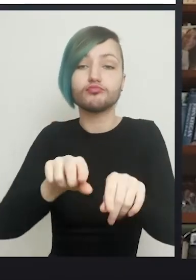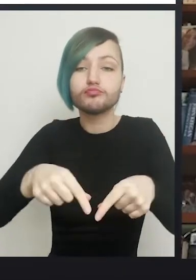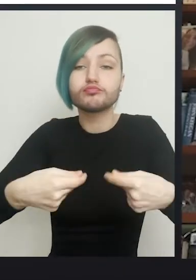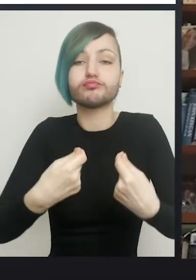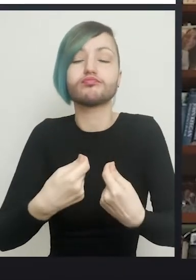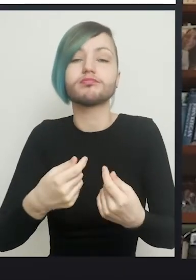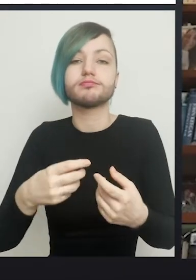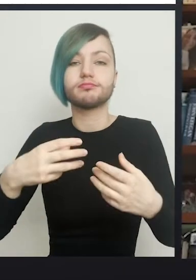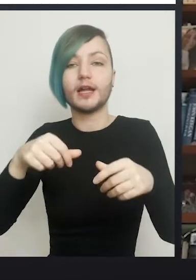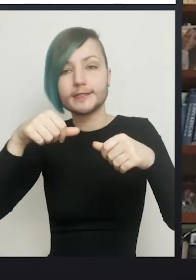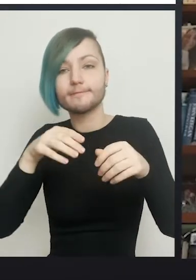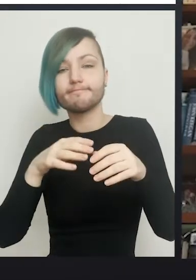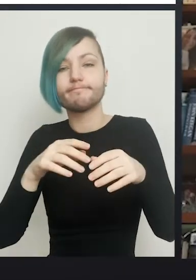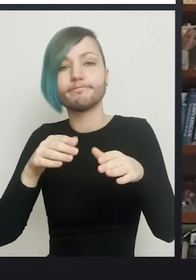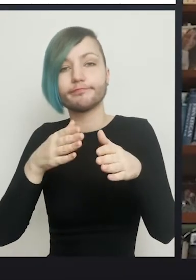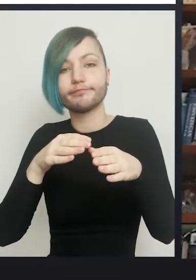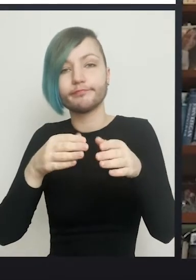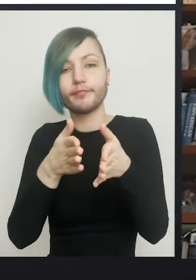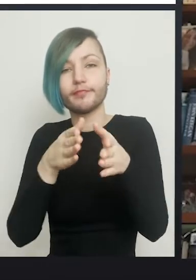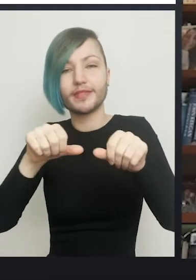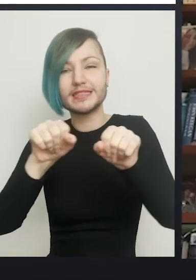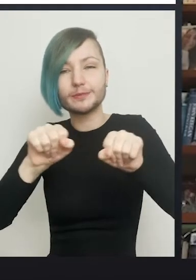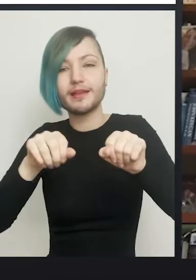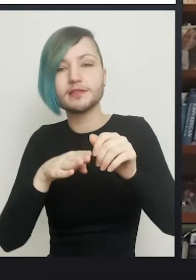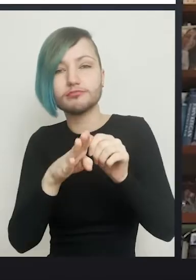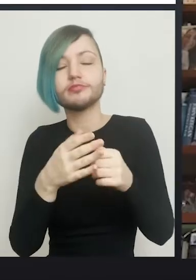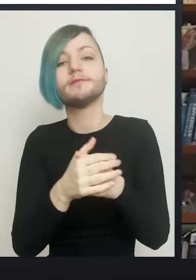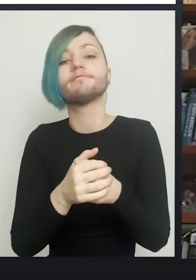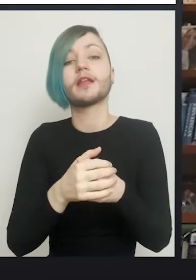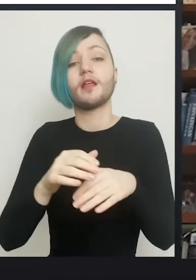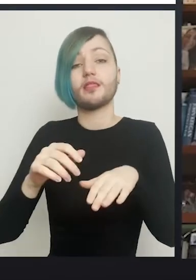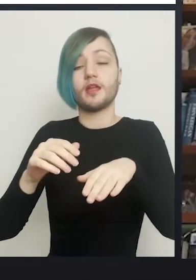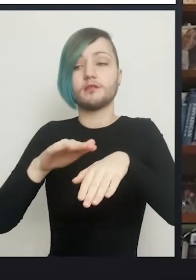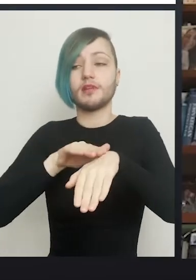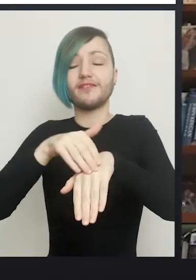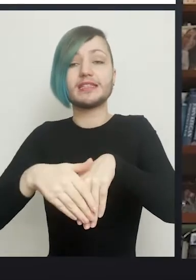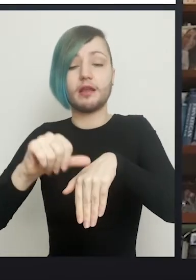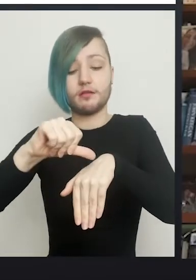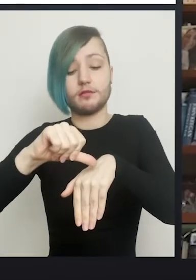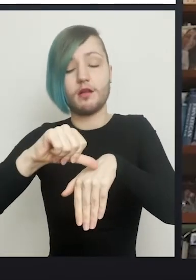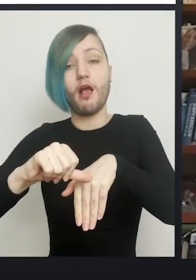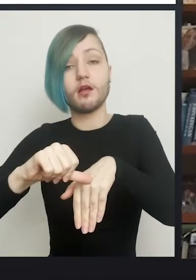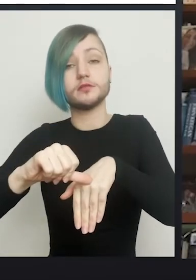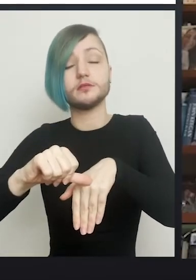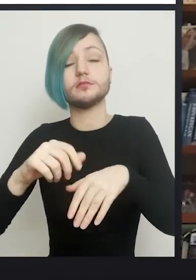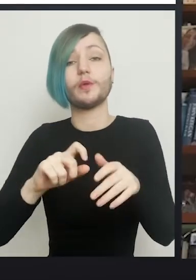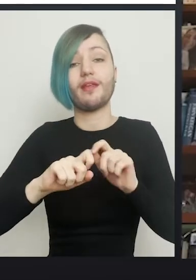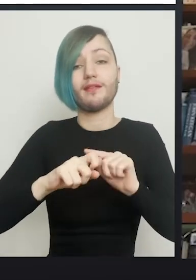A hole is cut in the skin for the urethra and the clitoris to be brought through, and they're sutured into place, and a catheter is put in.